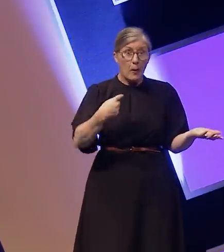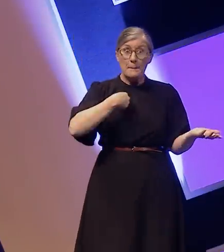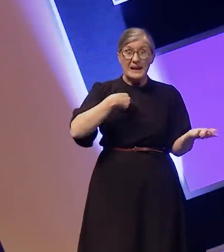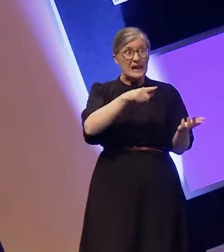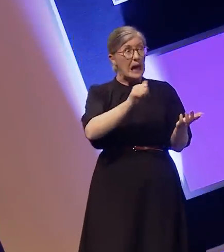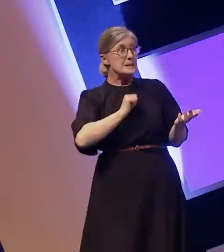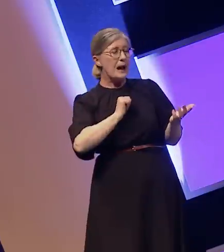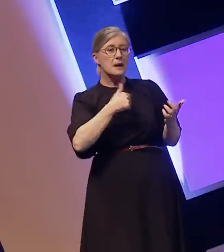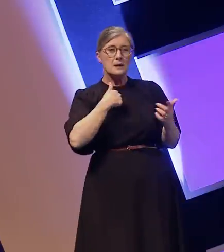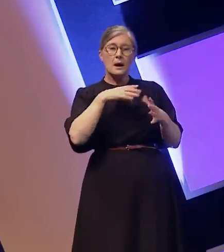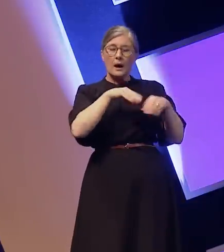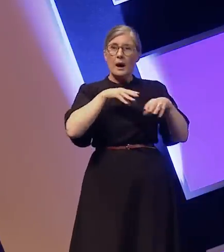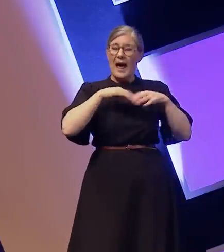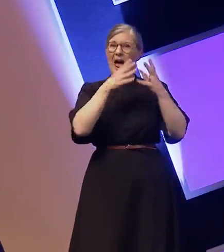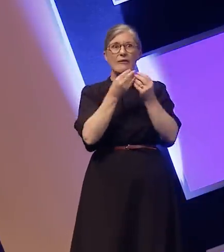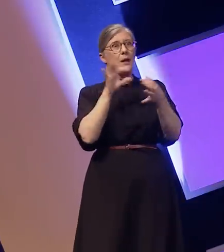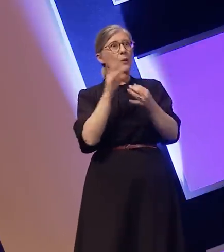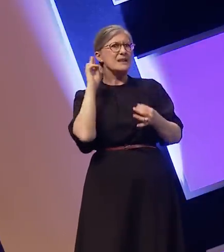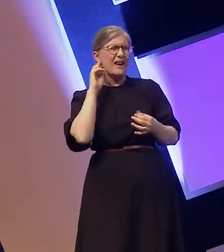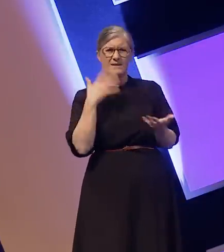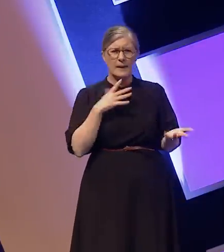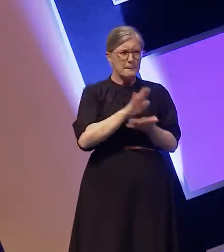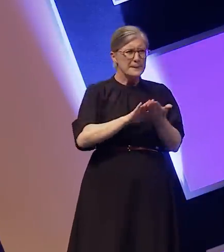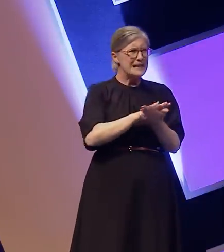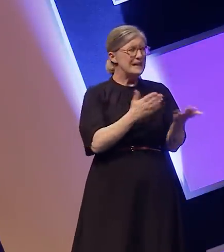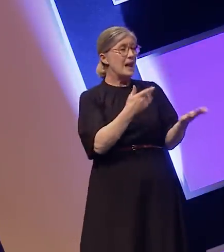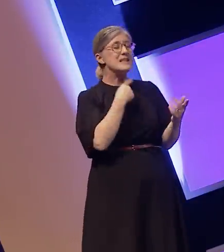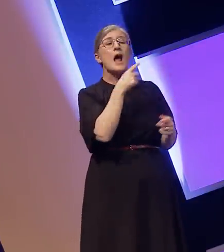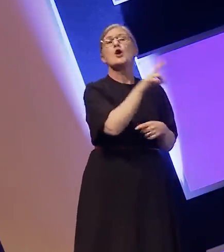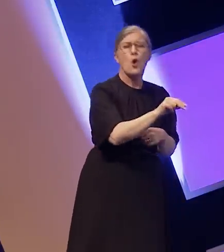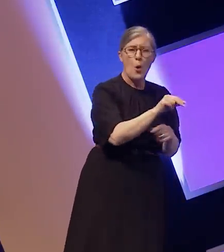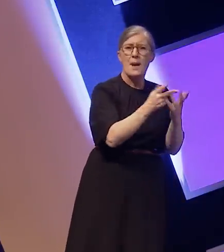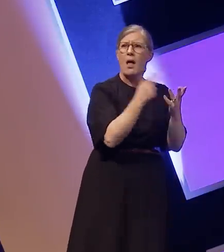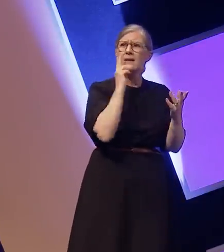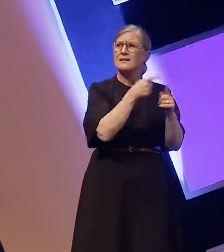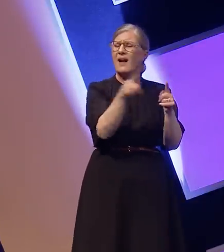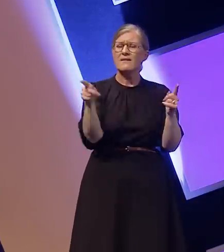no meant other deaf people lose opportunities too and it leaves me feeling guilty and conflicted.